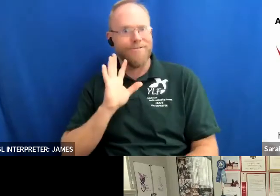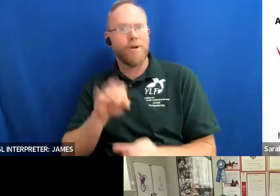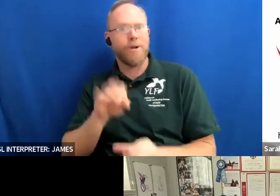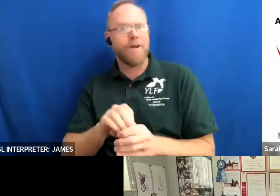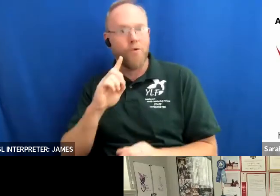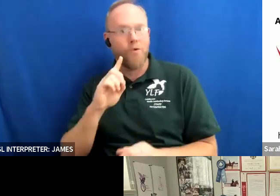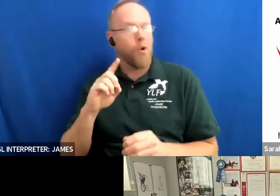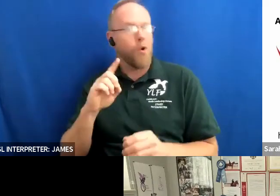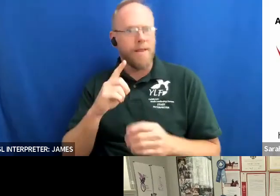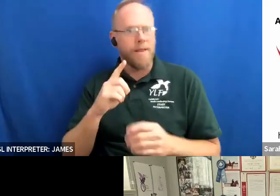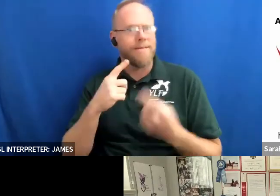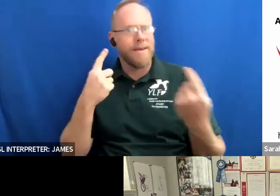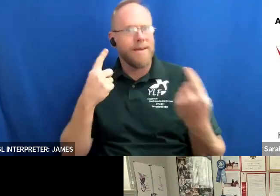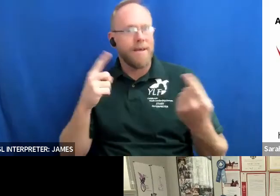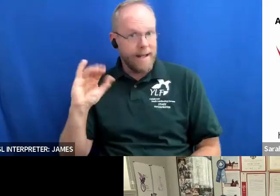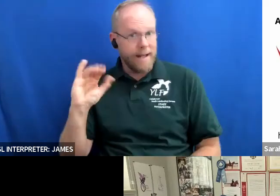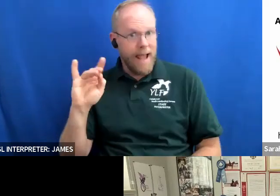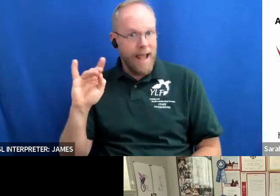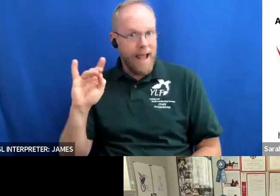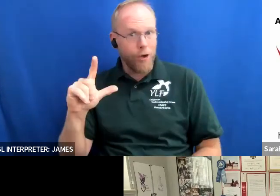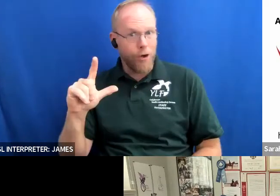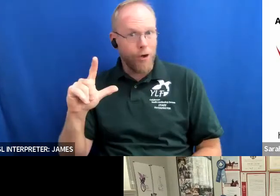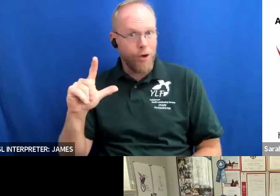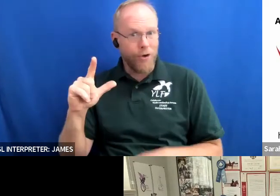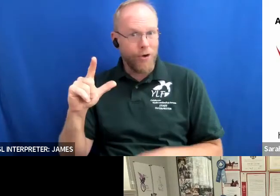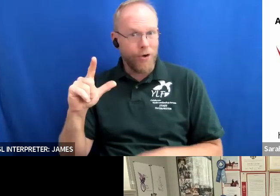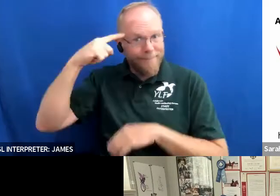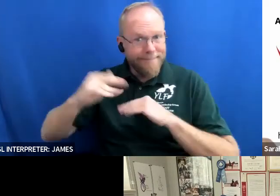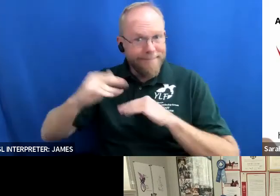which if you all have seen [ __ ] camp you have probably seen jennifer featured during